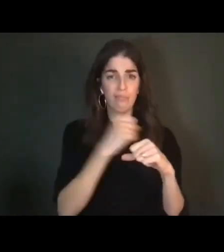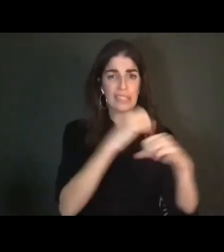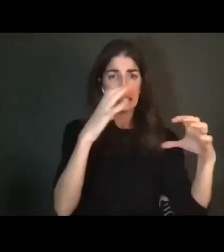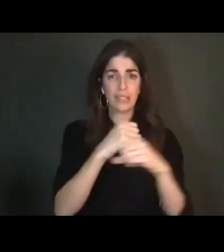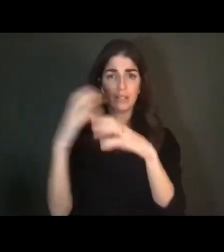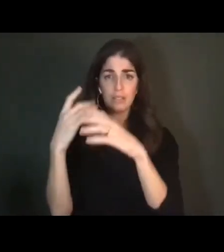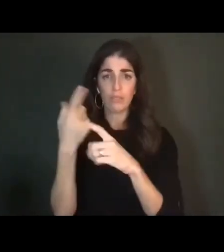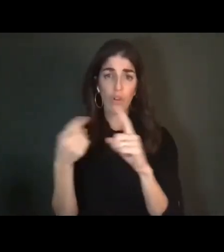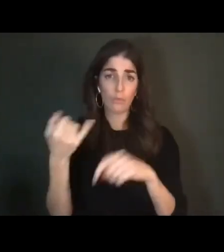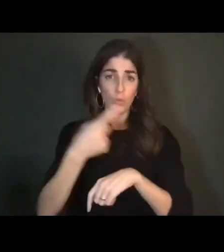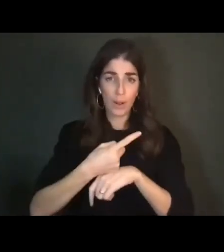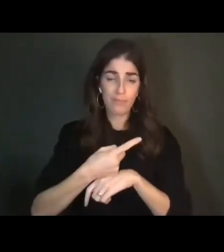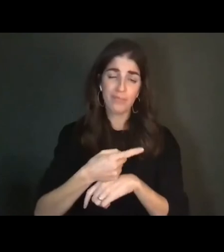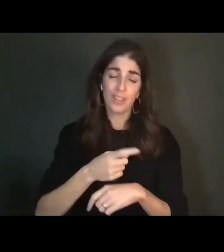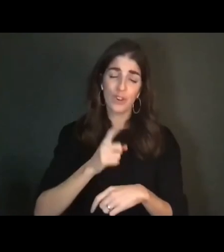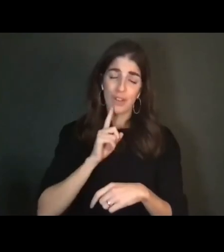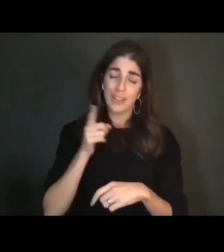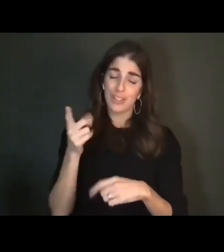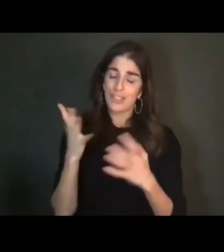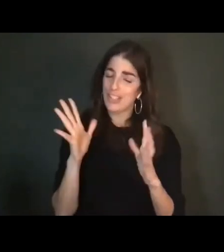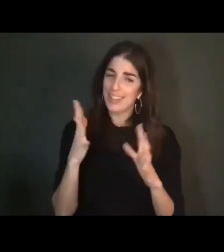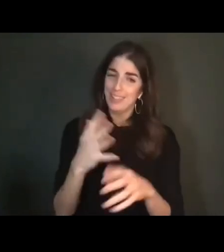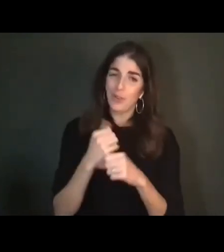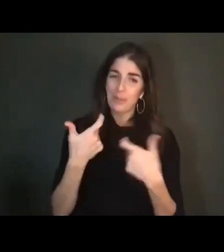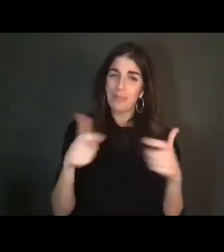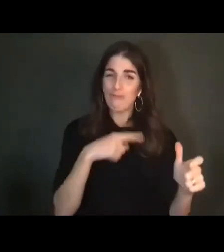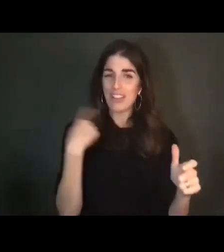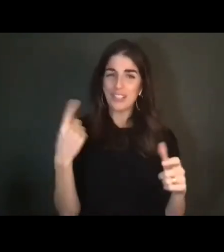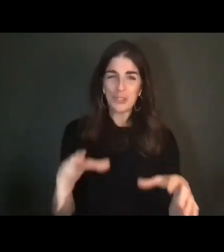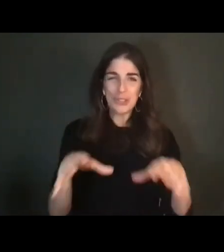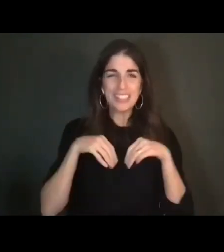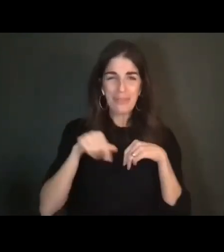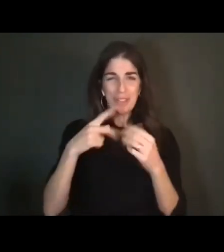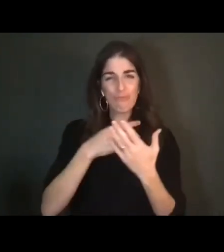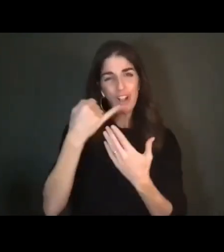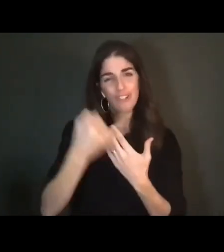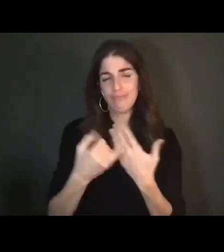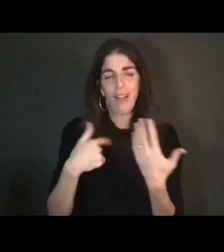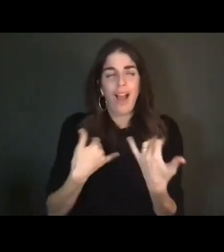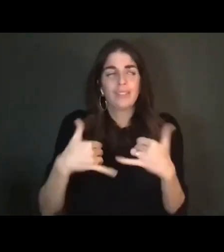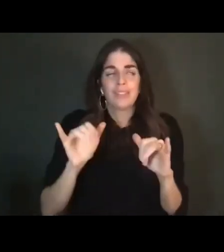huge leap of faith in taking on this project, and I still can't believe that I got to work